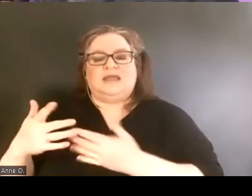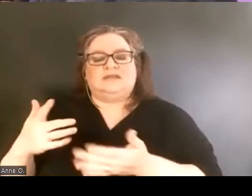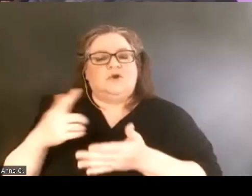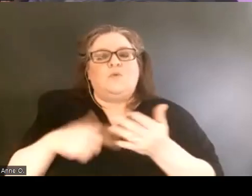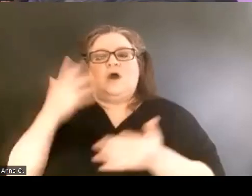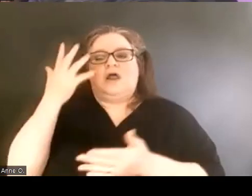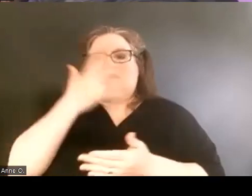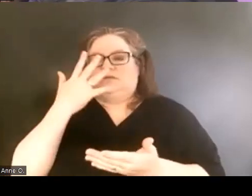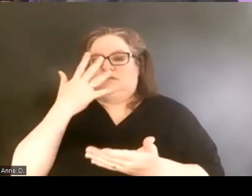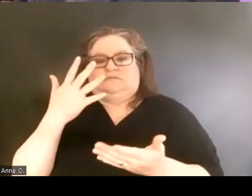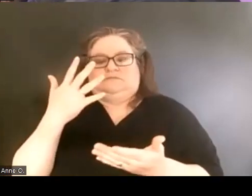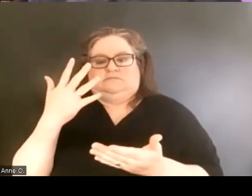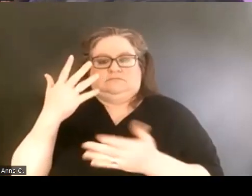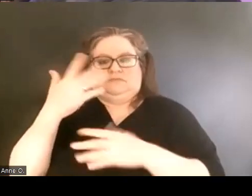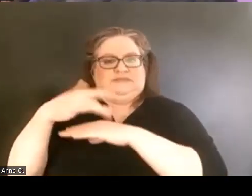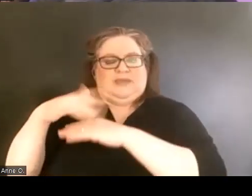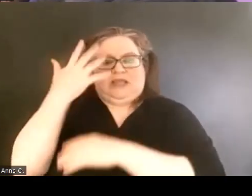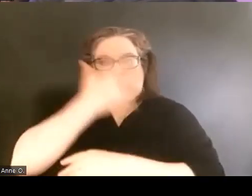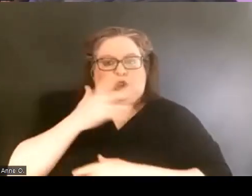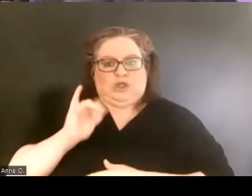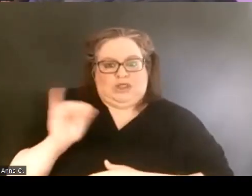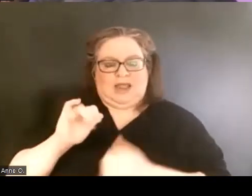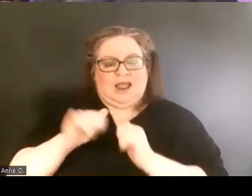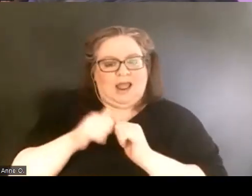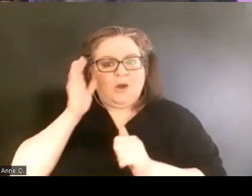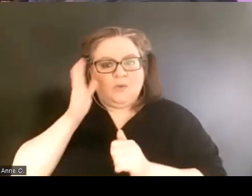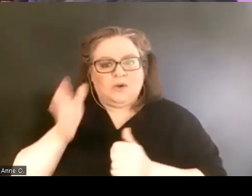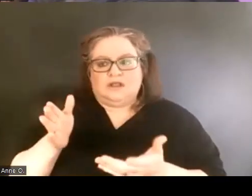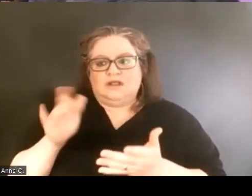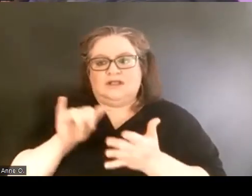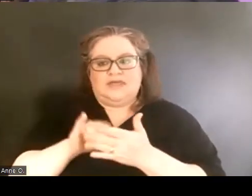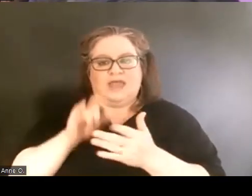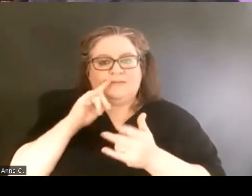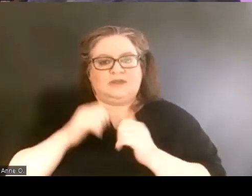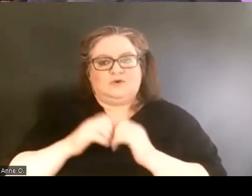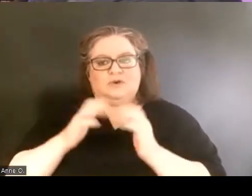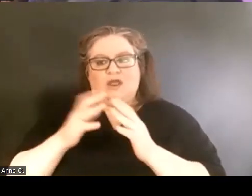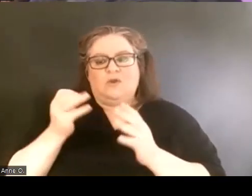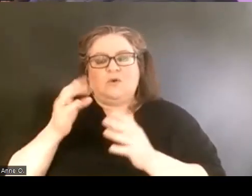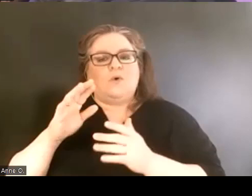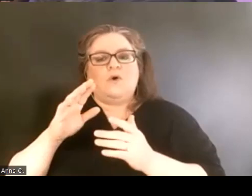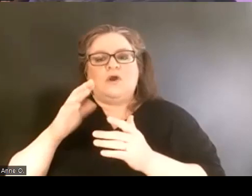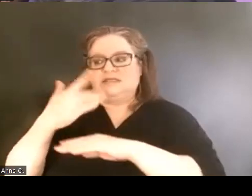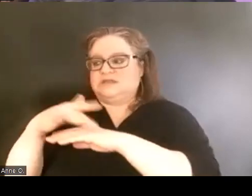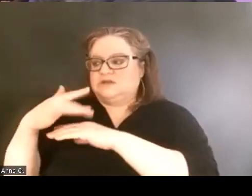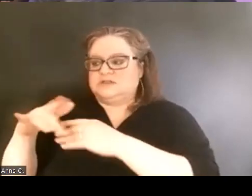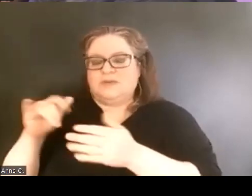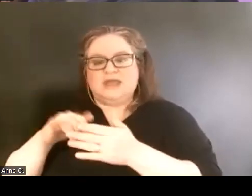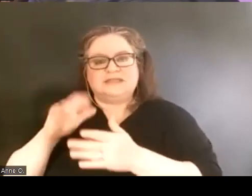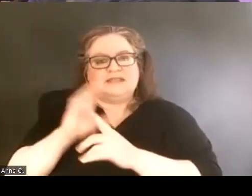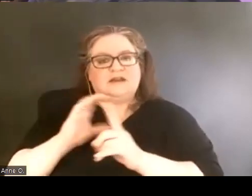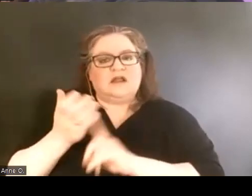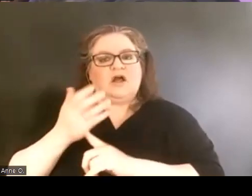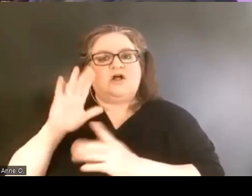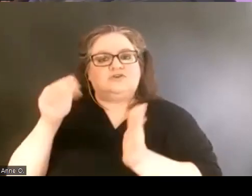How is that going to be created or is there a space that a cultural center could take place in?